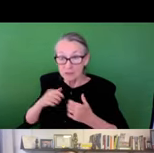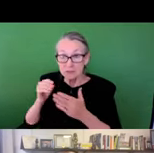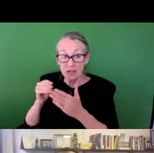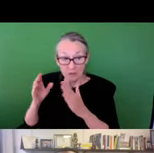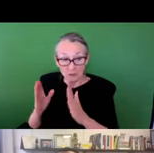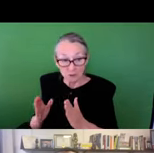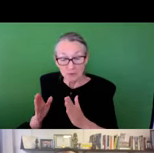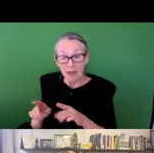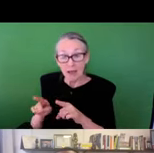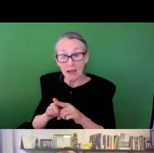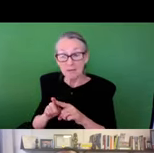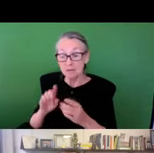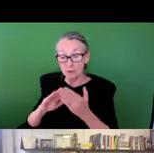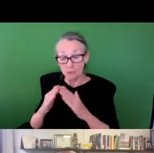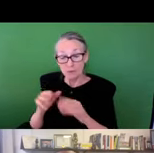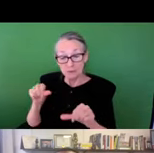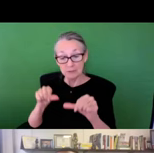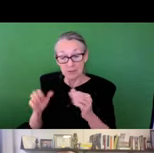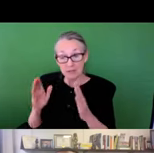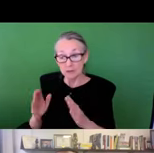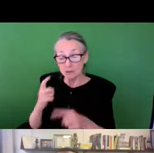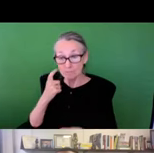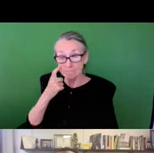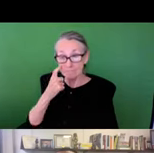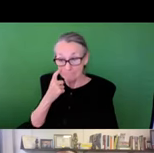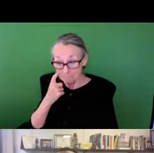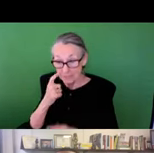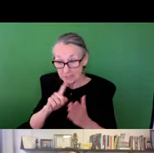technique by which I mobilize community residents and students